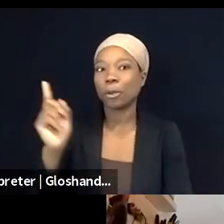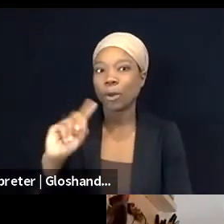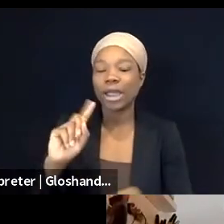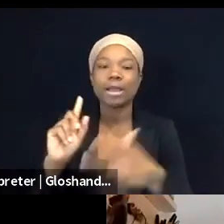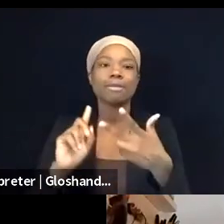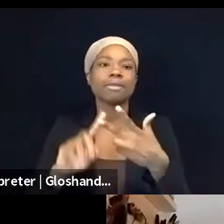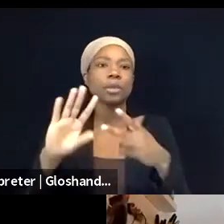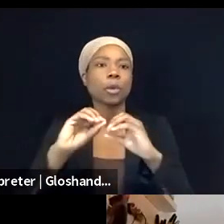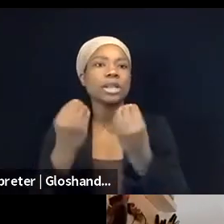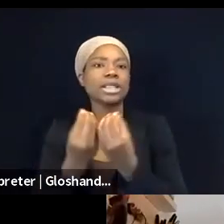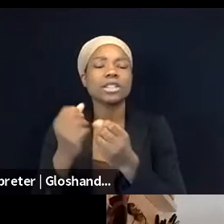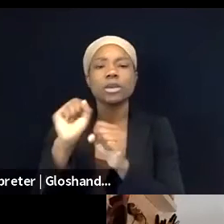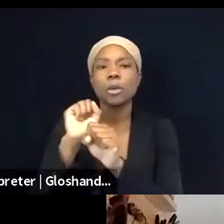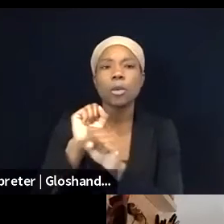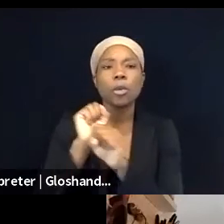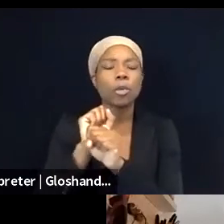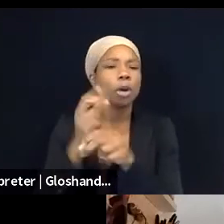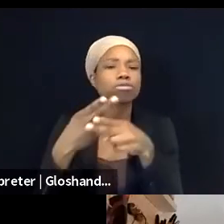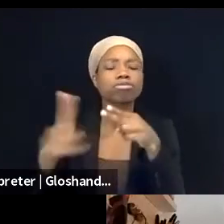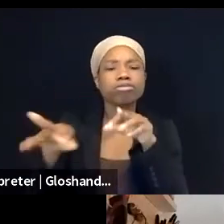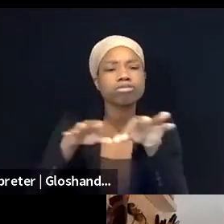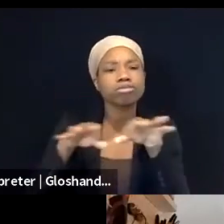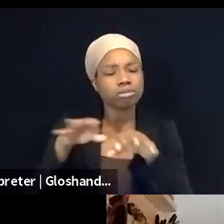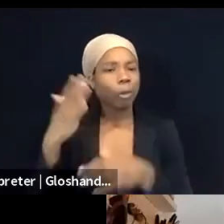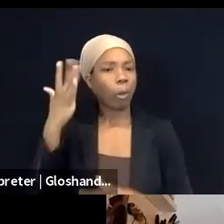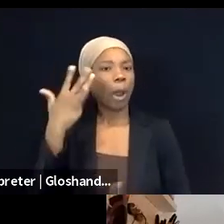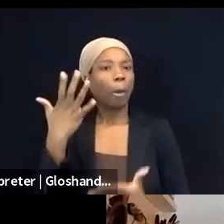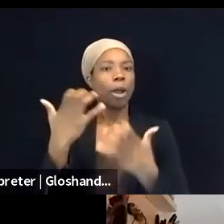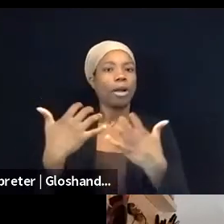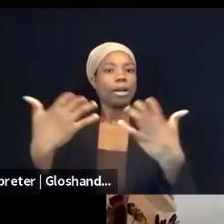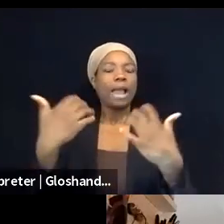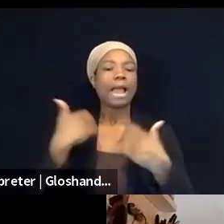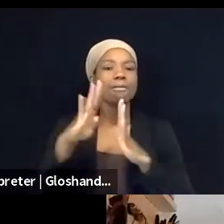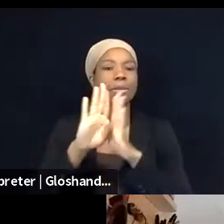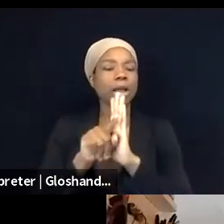so that folks can have the background context needed for when we get into these questions.